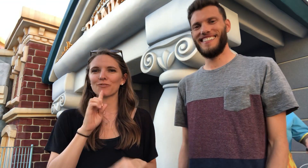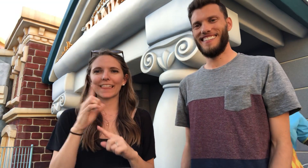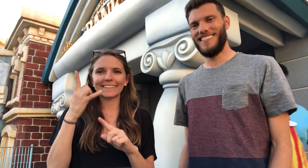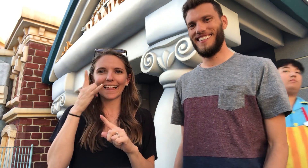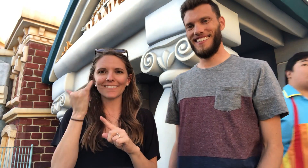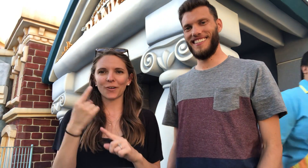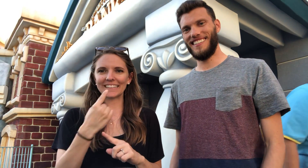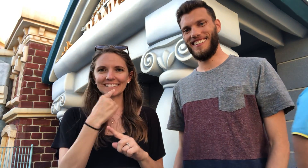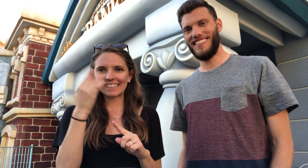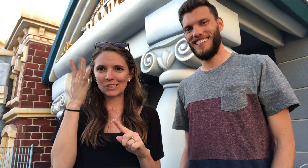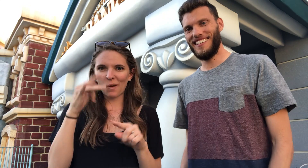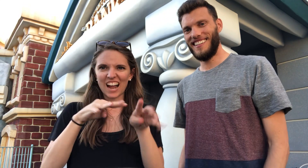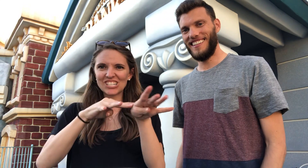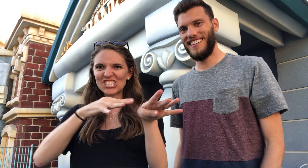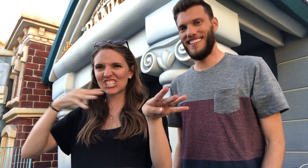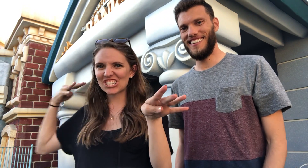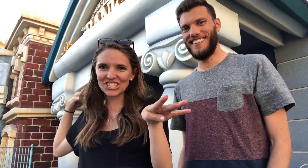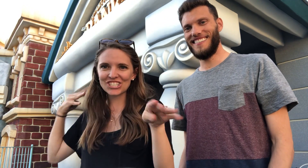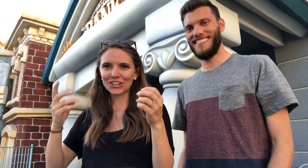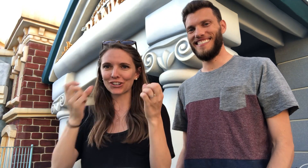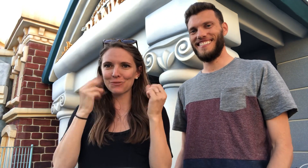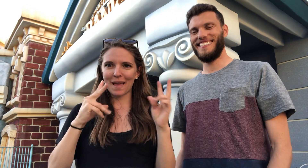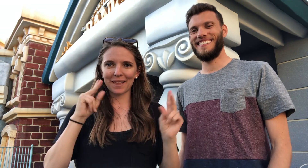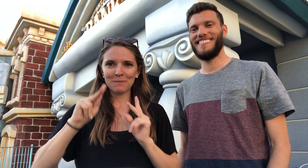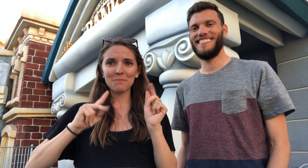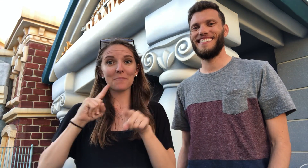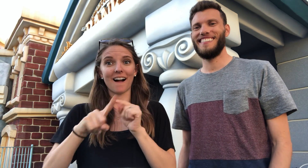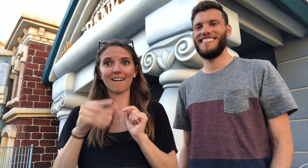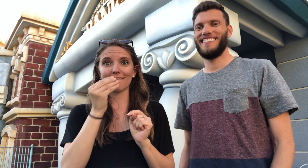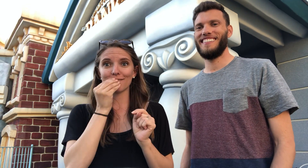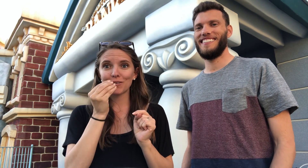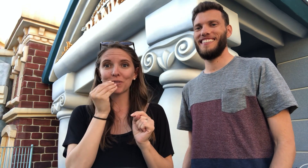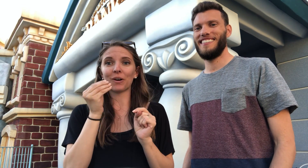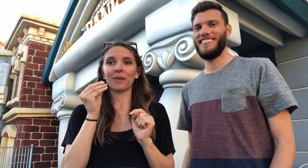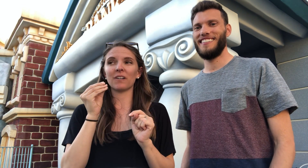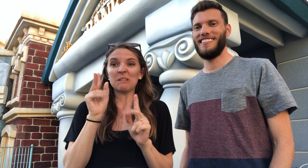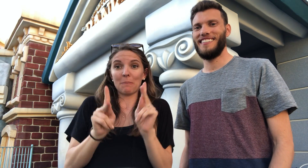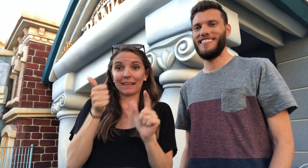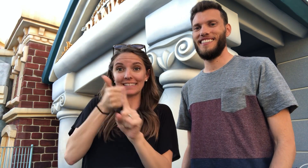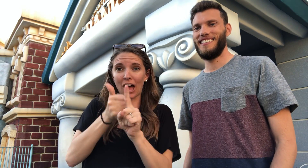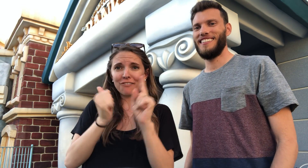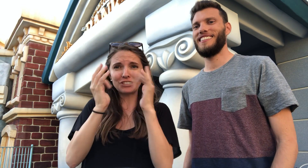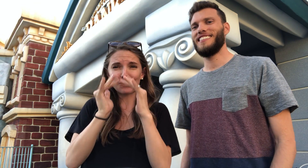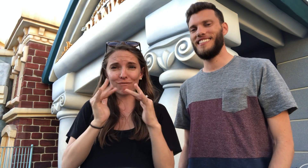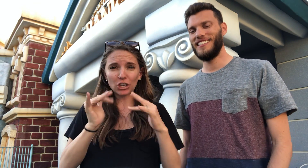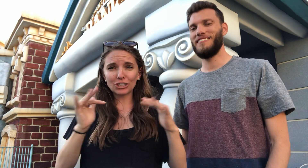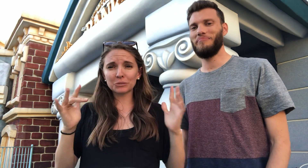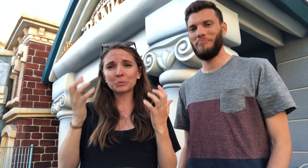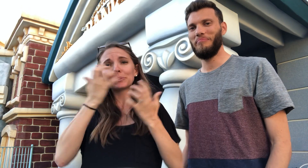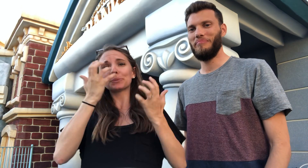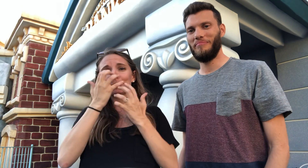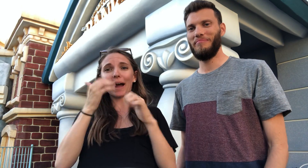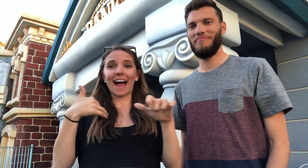California kind of sucks because of traffic. There's so many people. However, the food and all the people are so diverse.